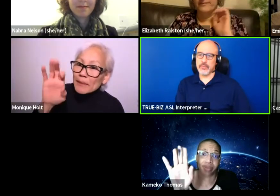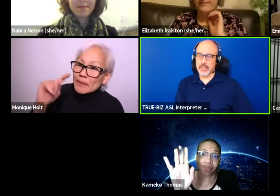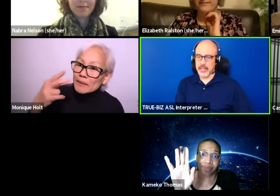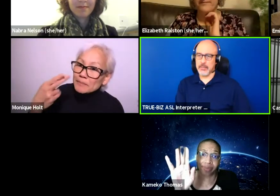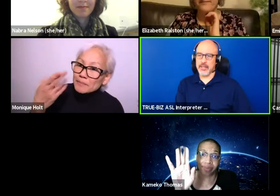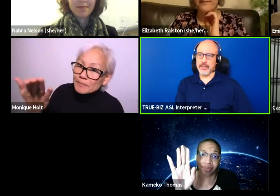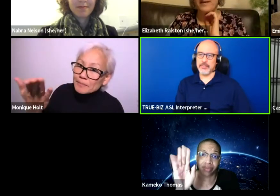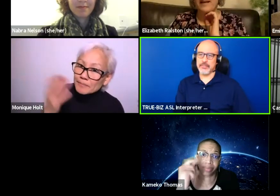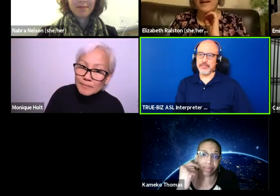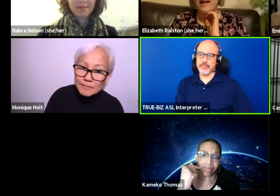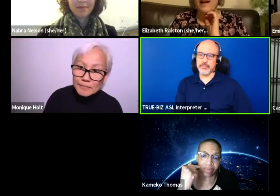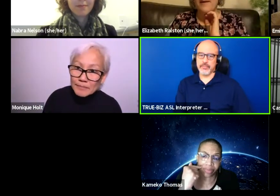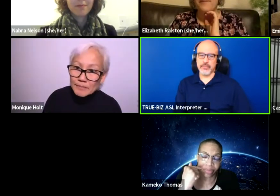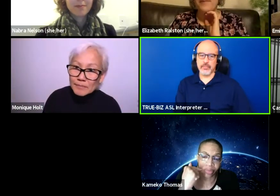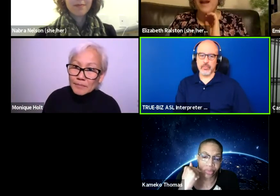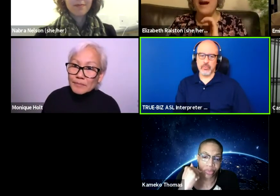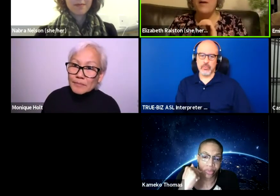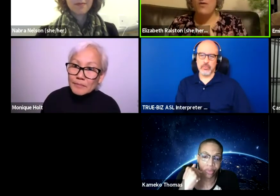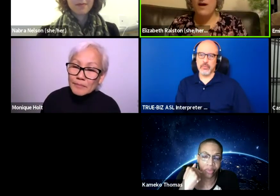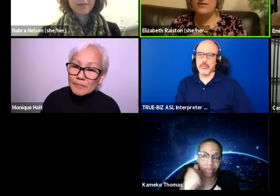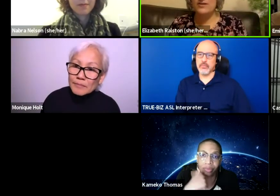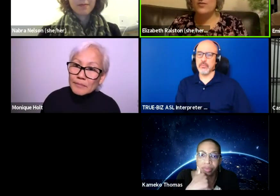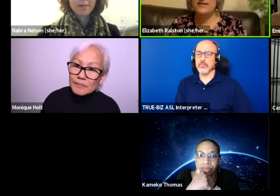Elizabeth? I just want to say that working